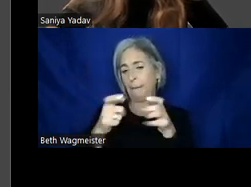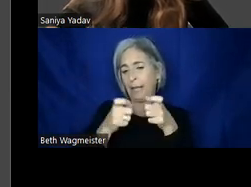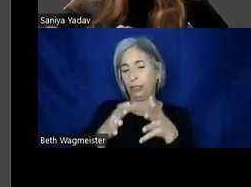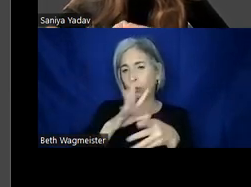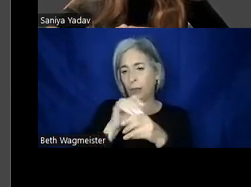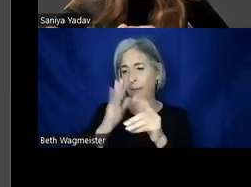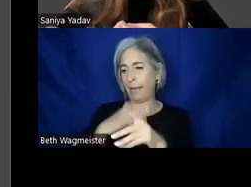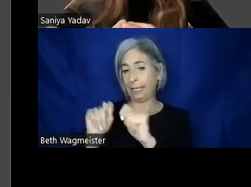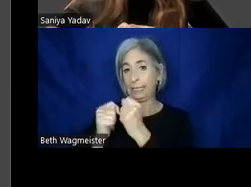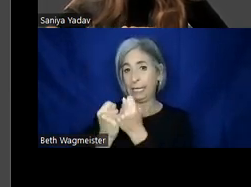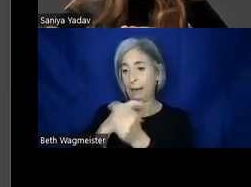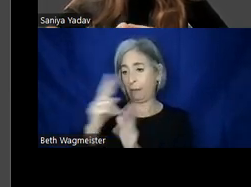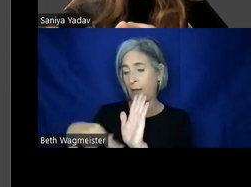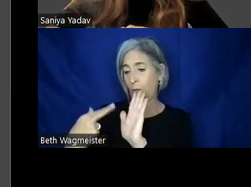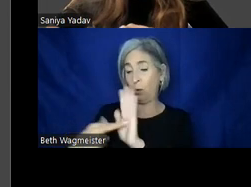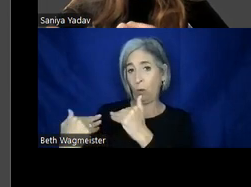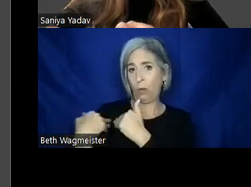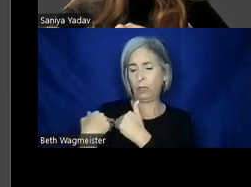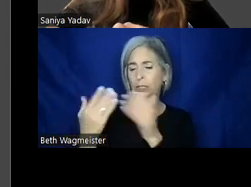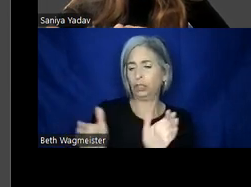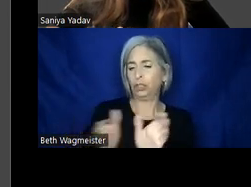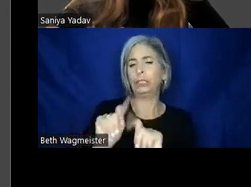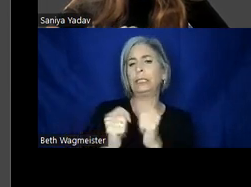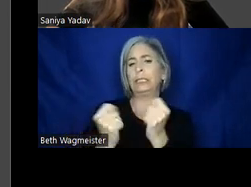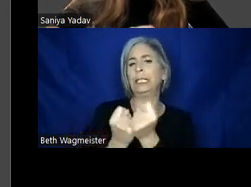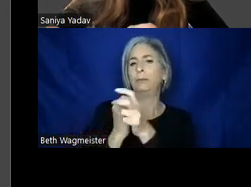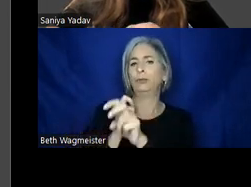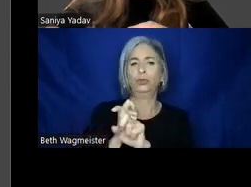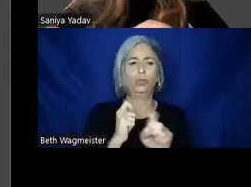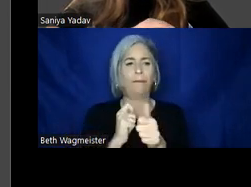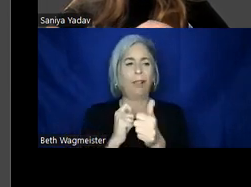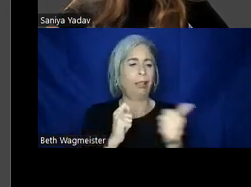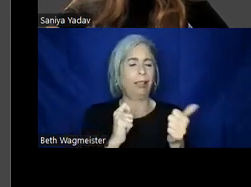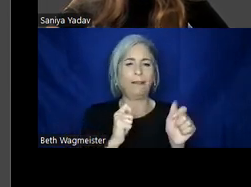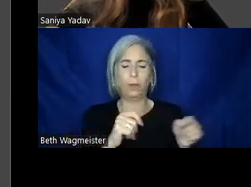and my role focuses on encouraging teams to shift left in their accessibility journey